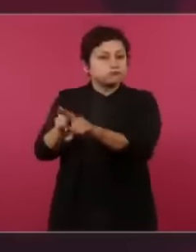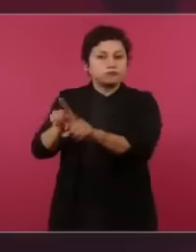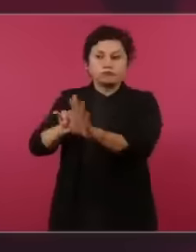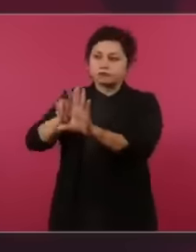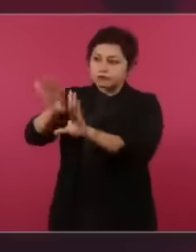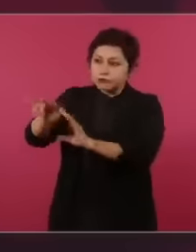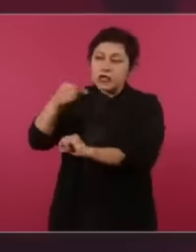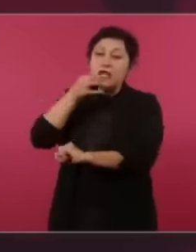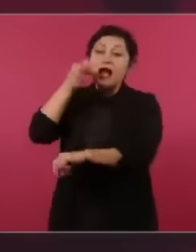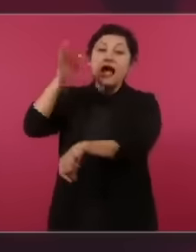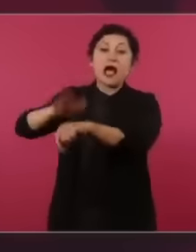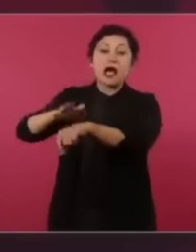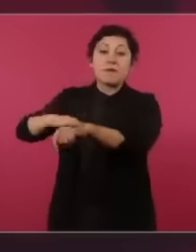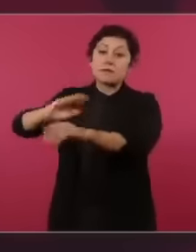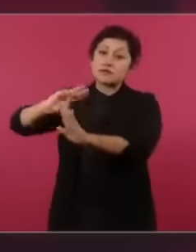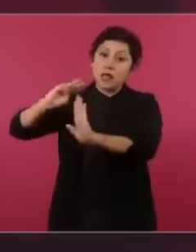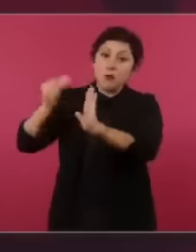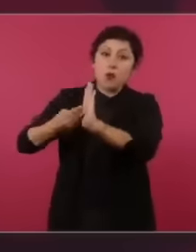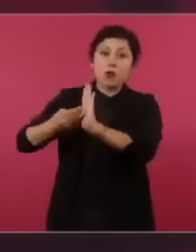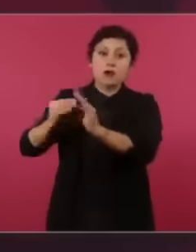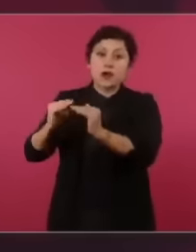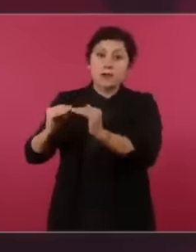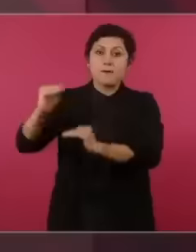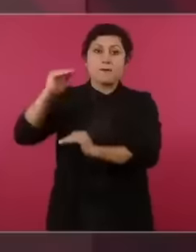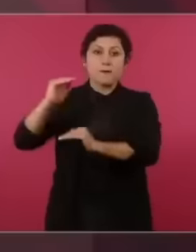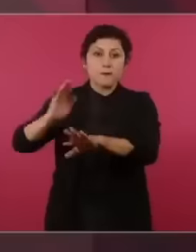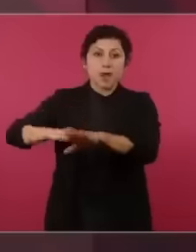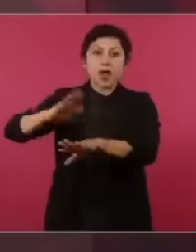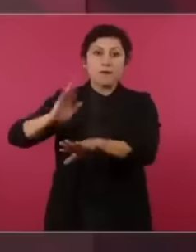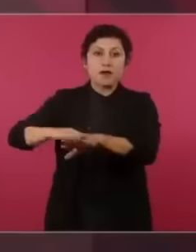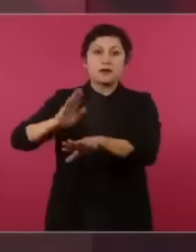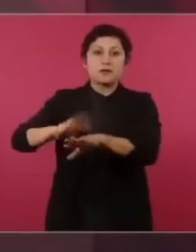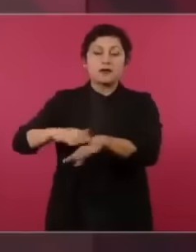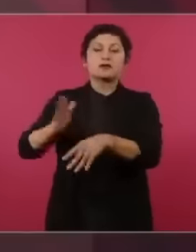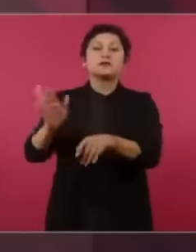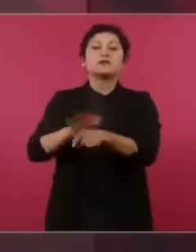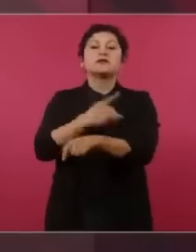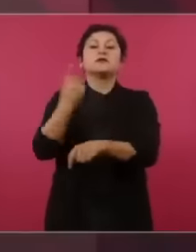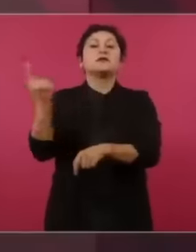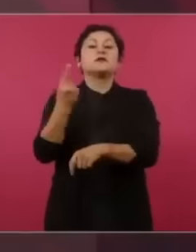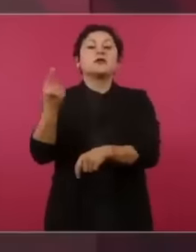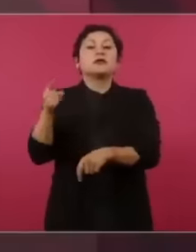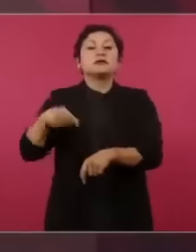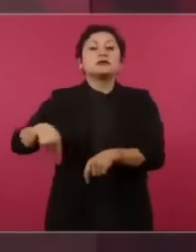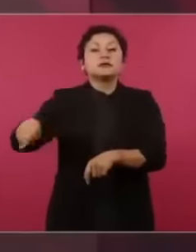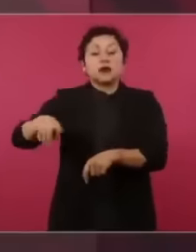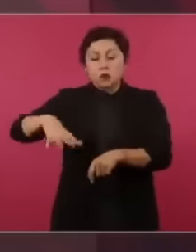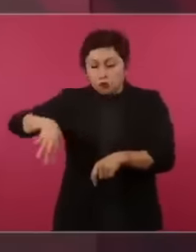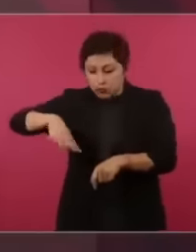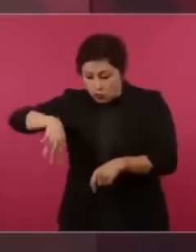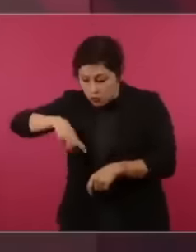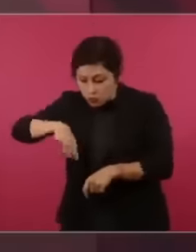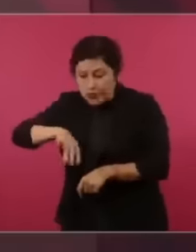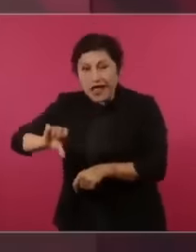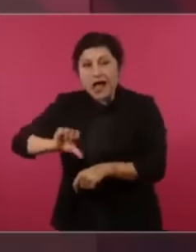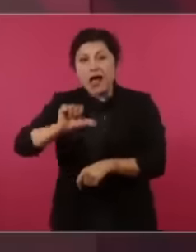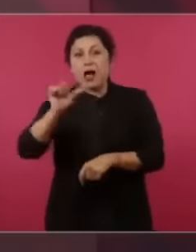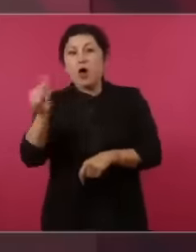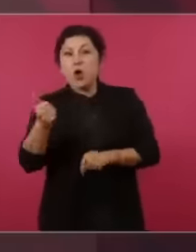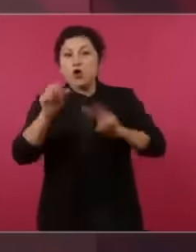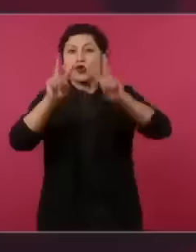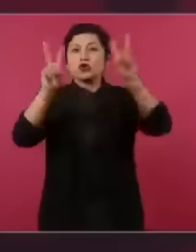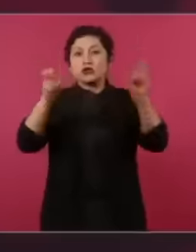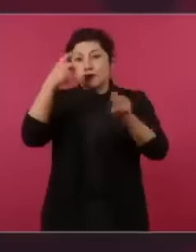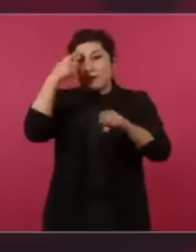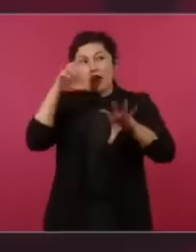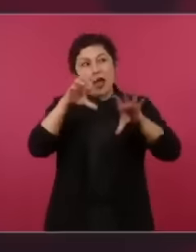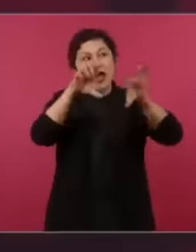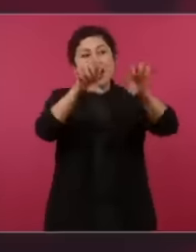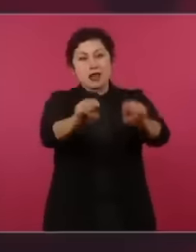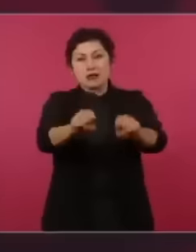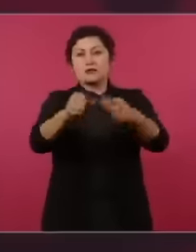because he was looking to see if there were other things and there weren't, that's also part of it. Likewise